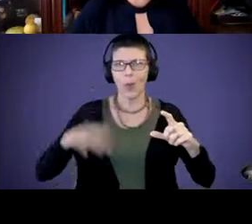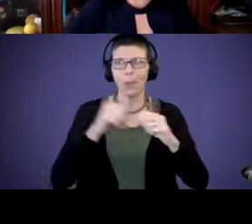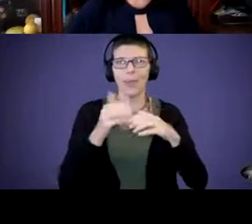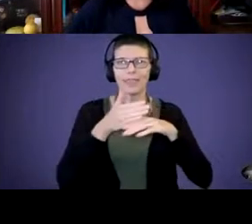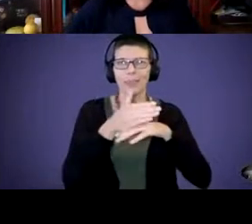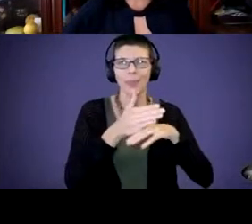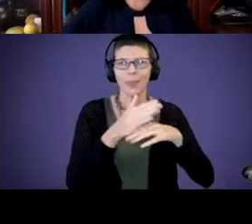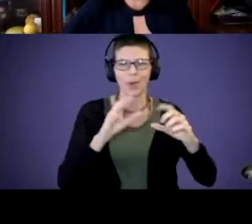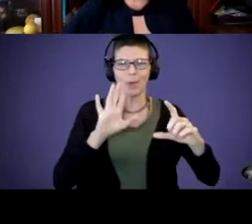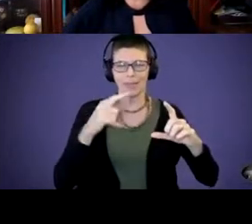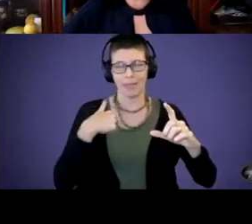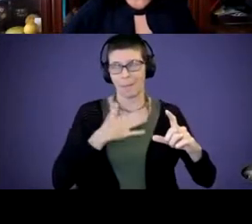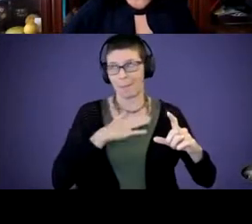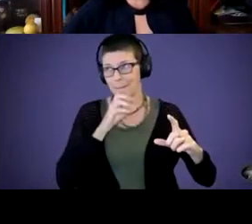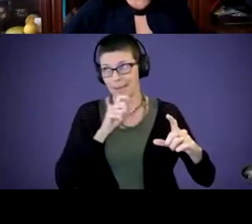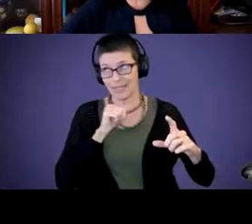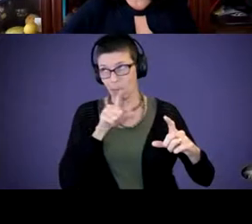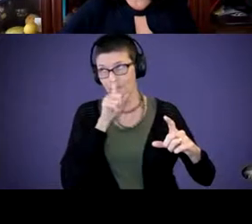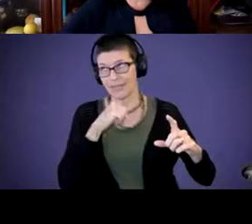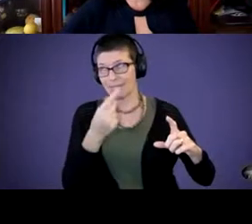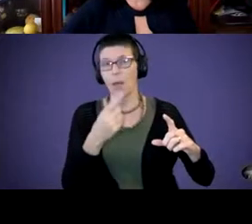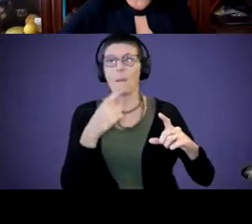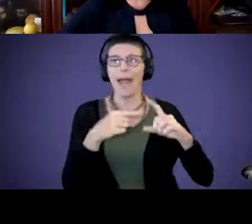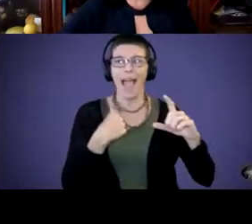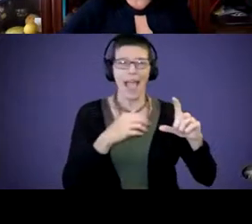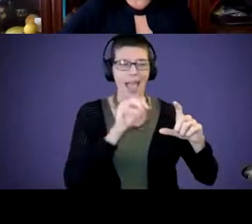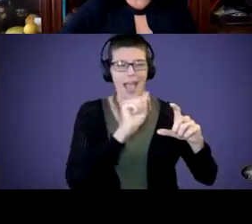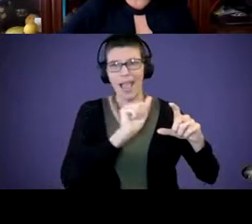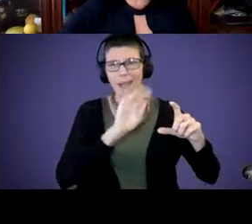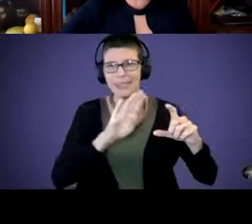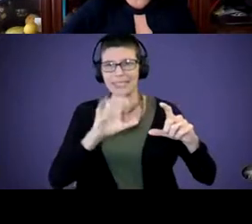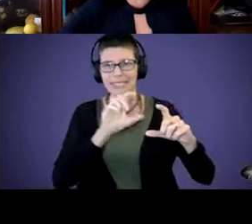that away, where they were ABC blocks. Now they've got really, really cool ones.